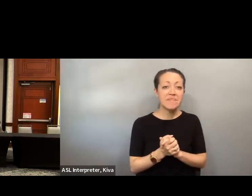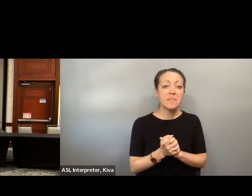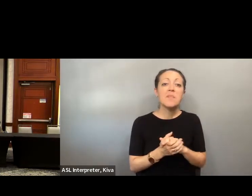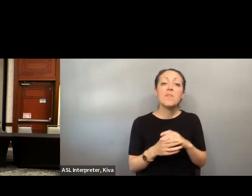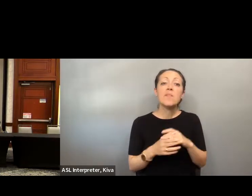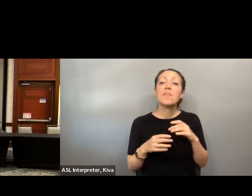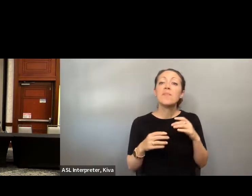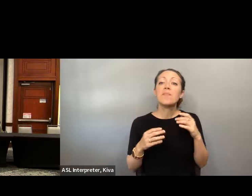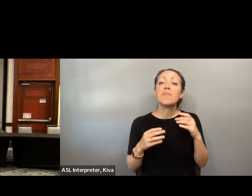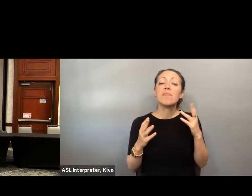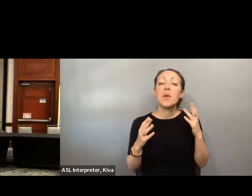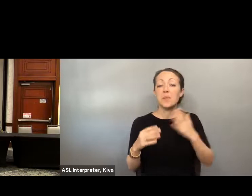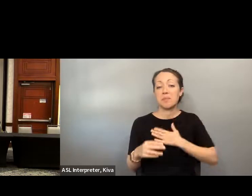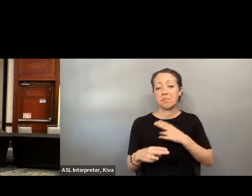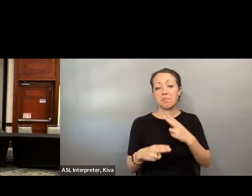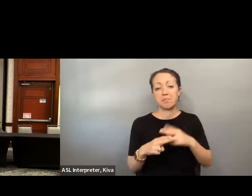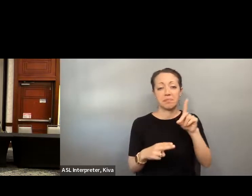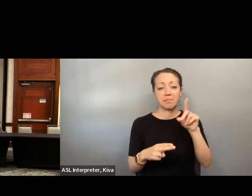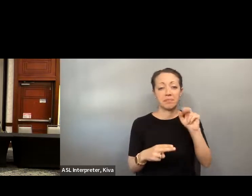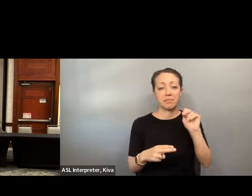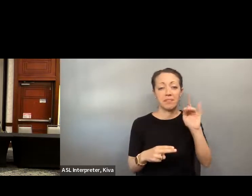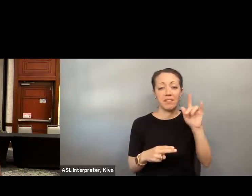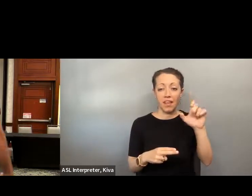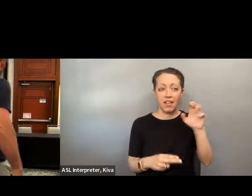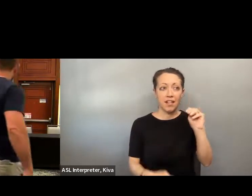coalition. » Hello, everyone. I hope you